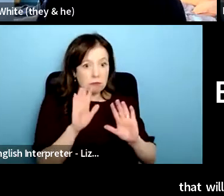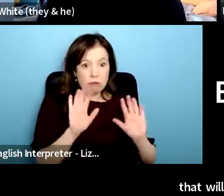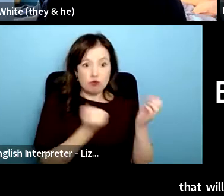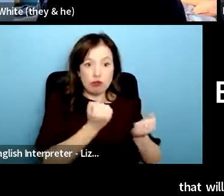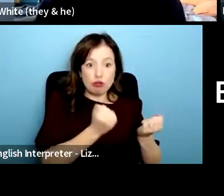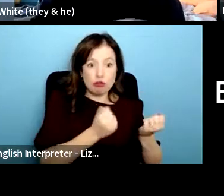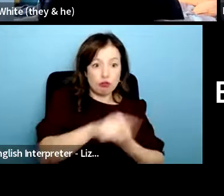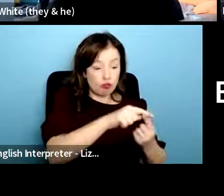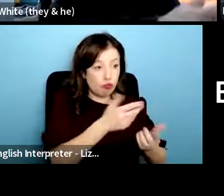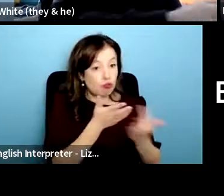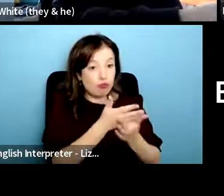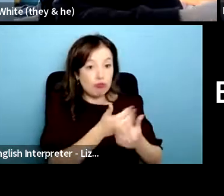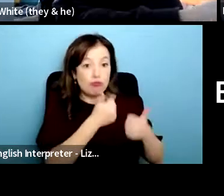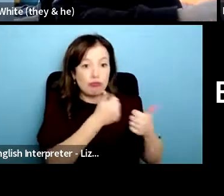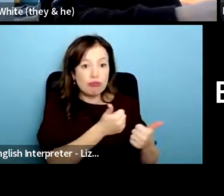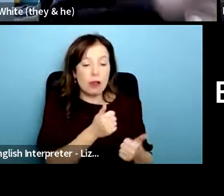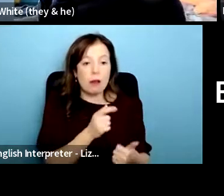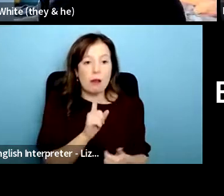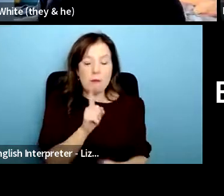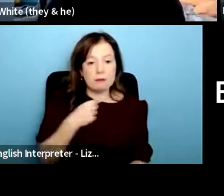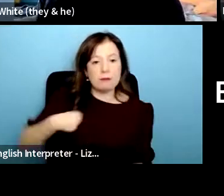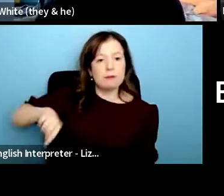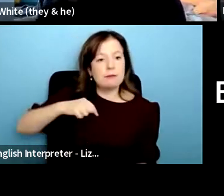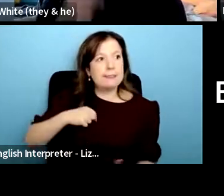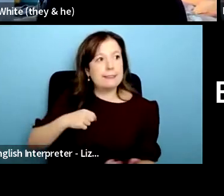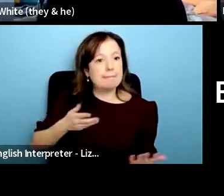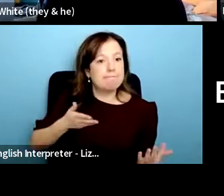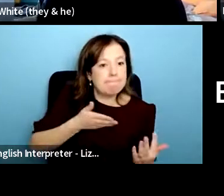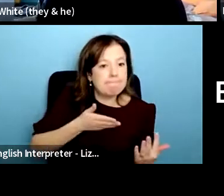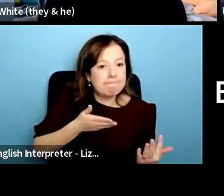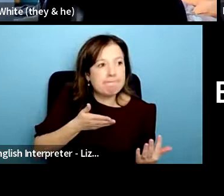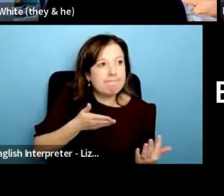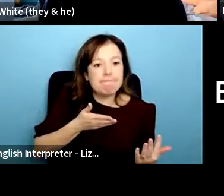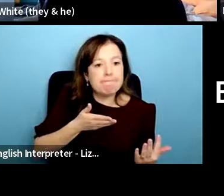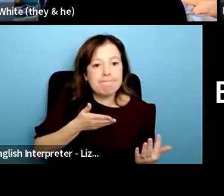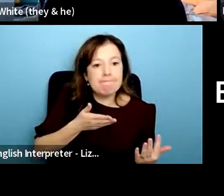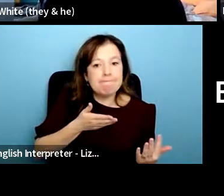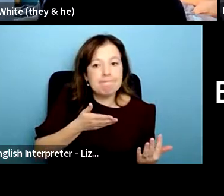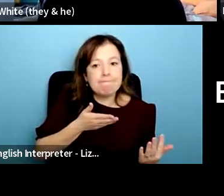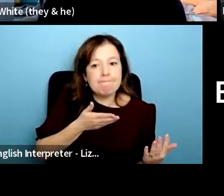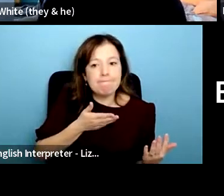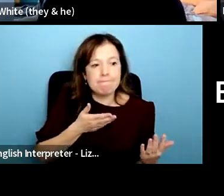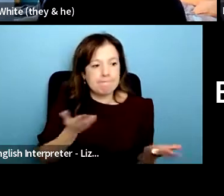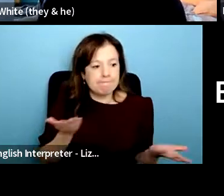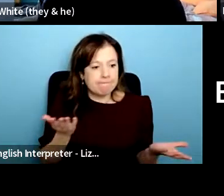the only option available and wanting to be able to embody and learn the lessons from these